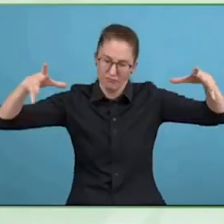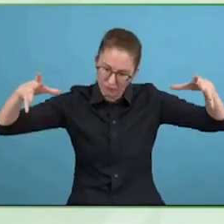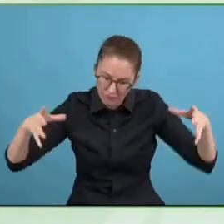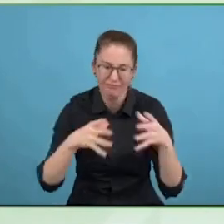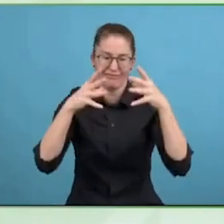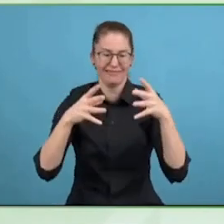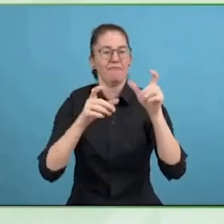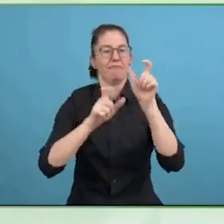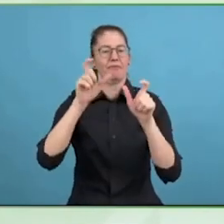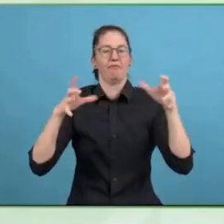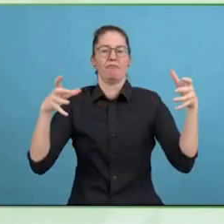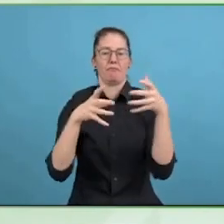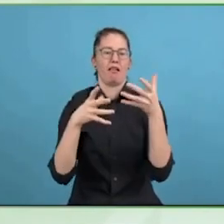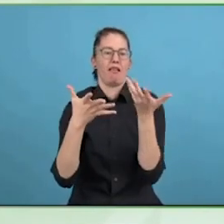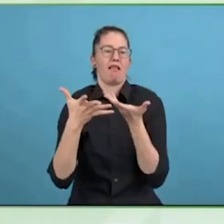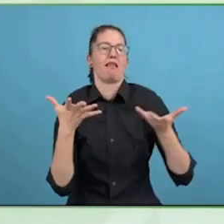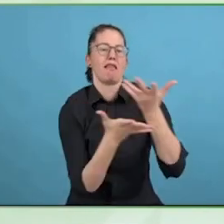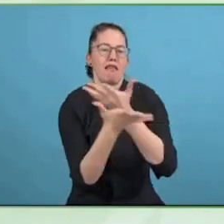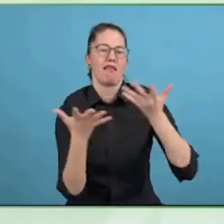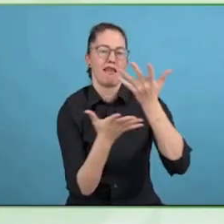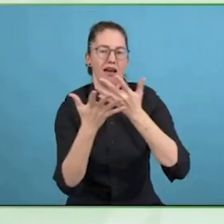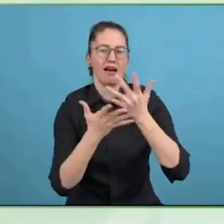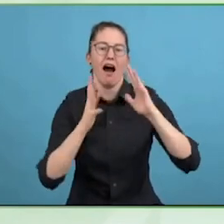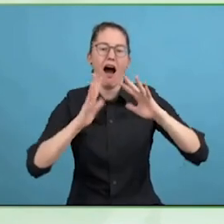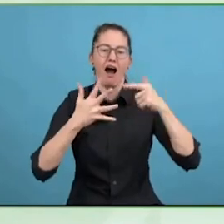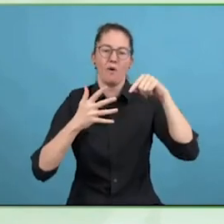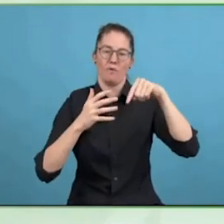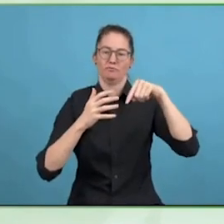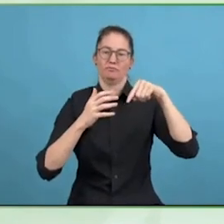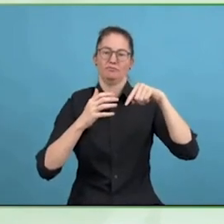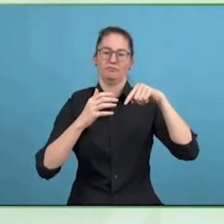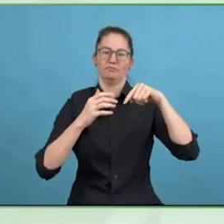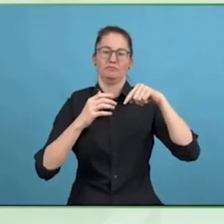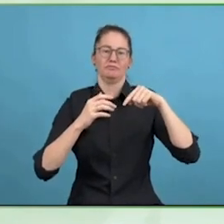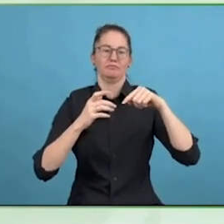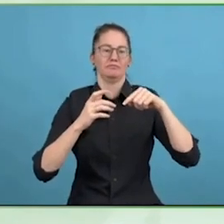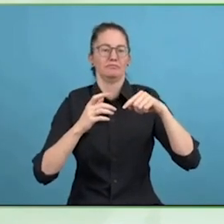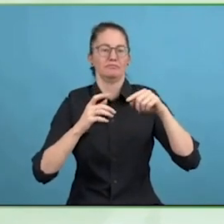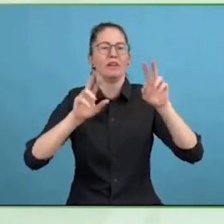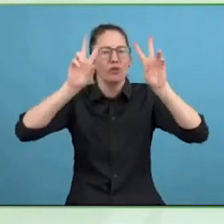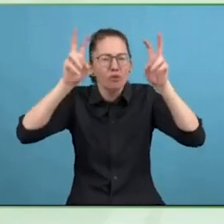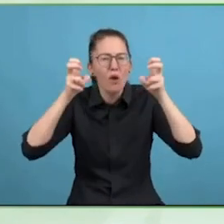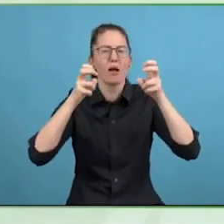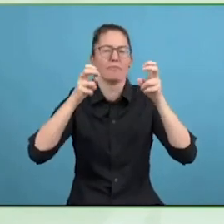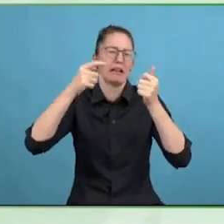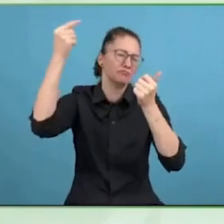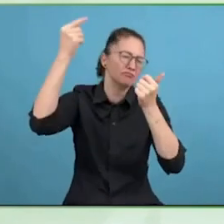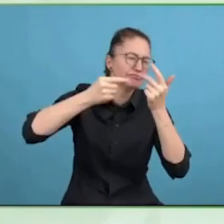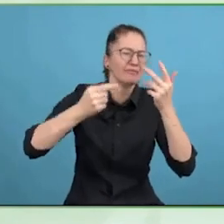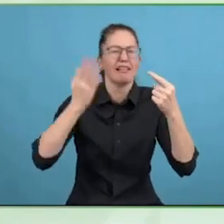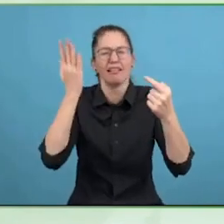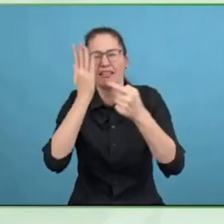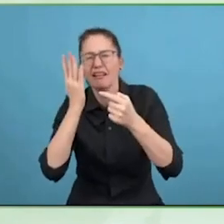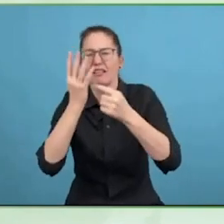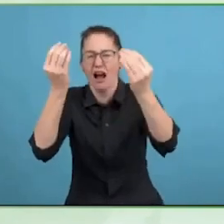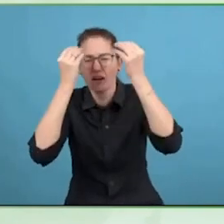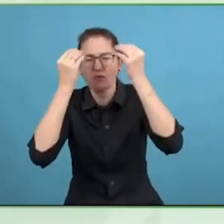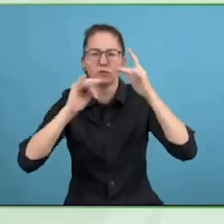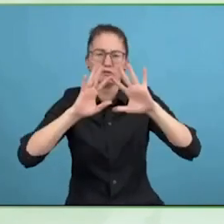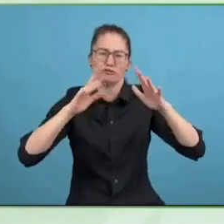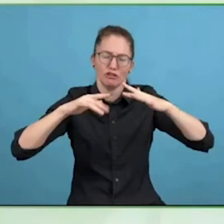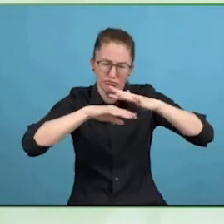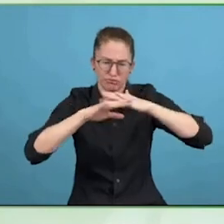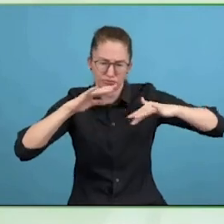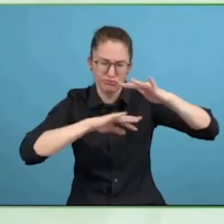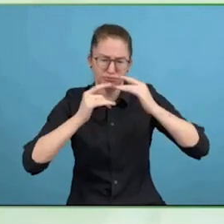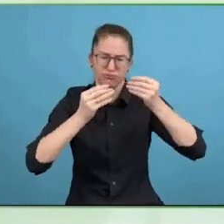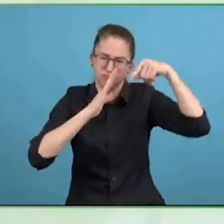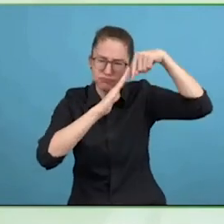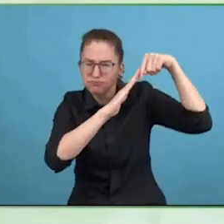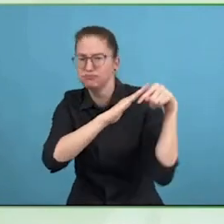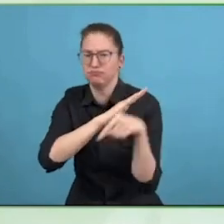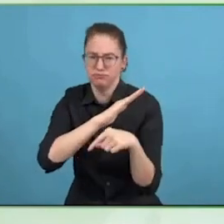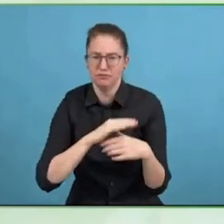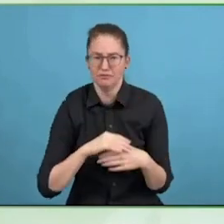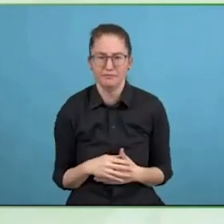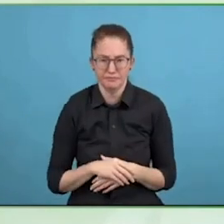And with all of that the world will be more accessible.